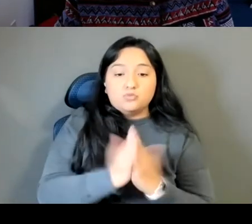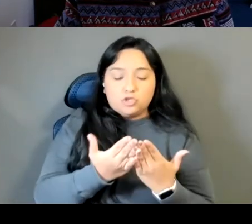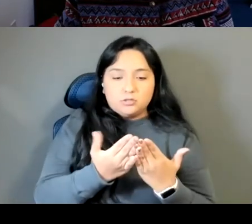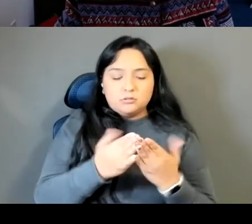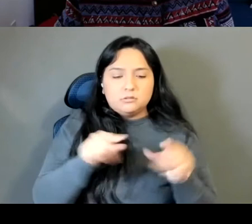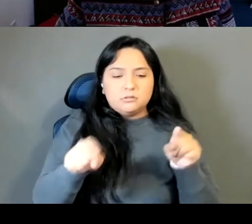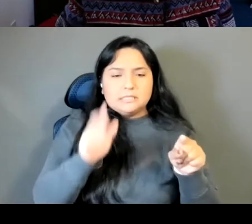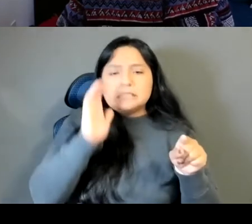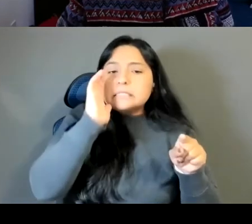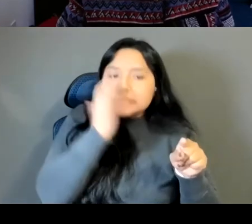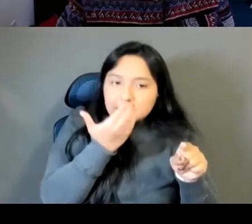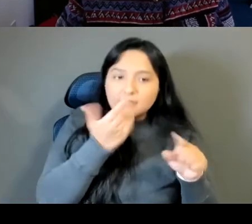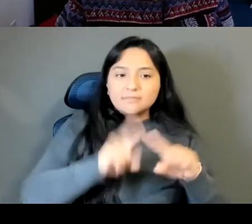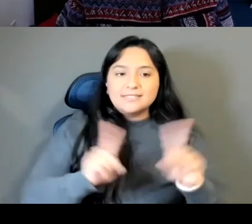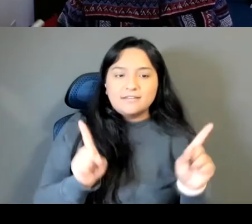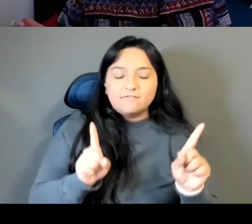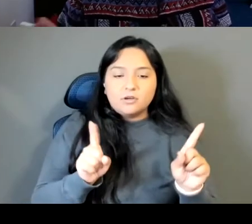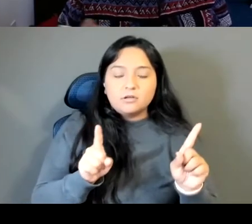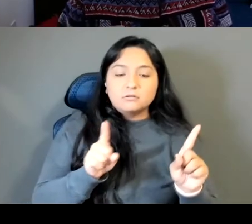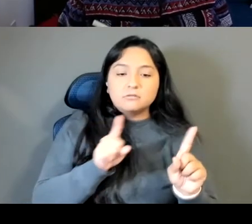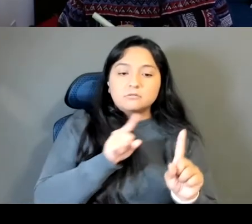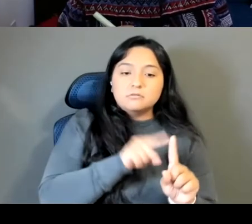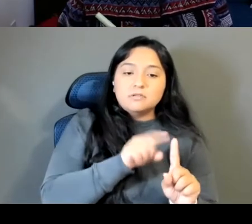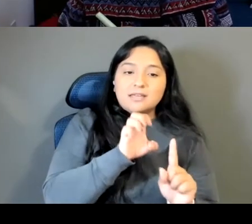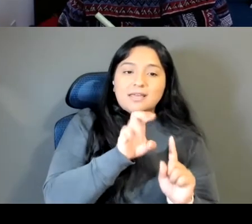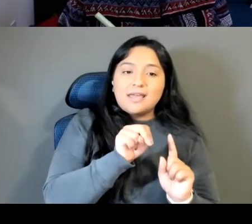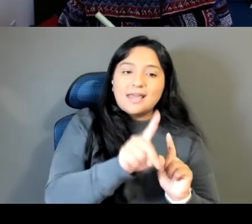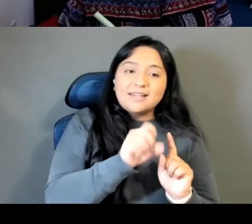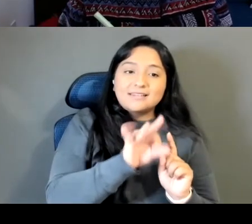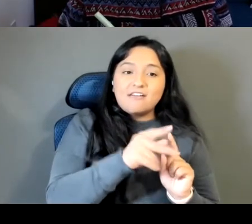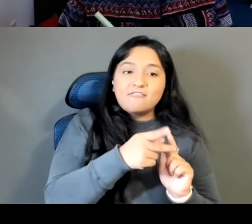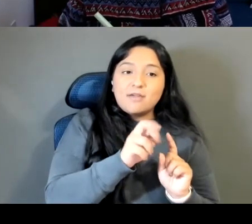And of parallel when I tried to describe the plot of it it sounds basically like a science